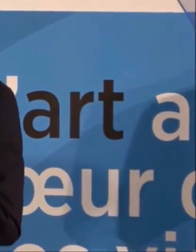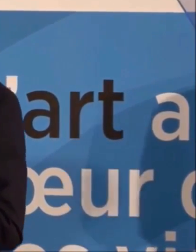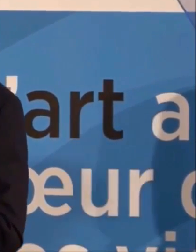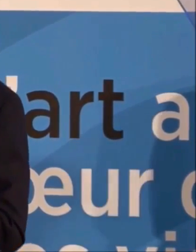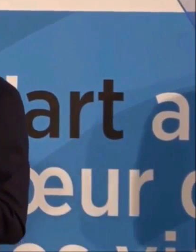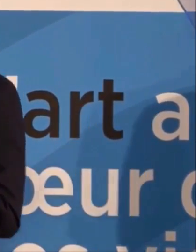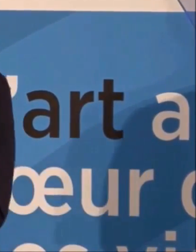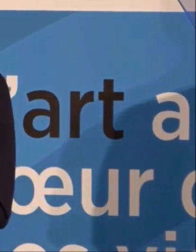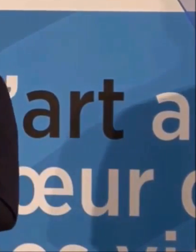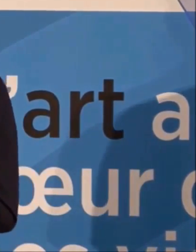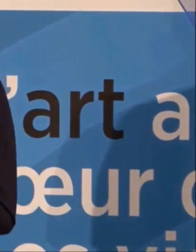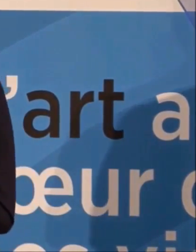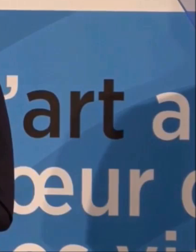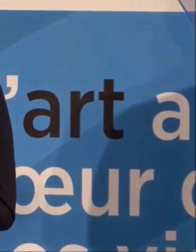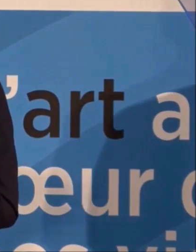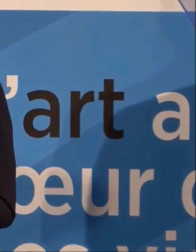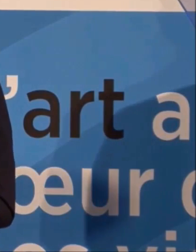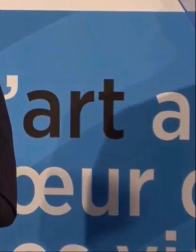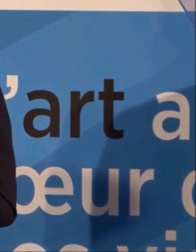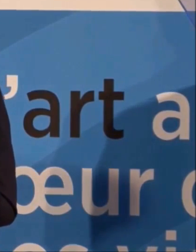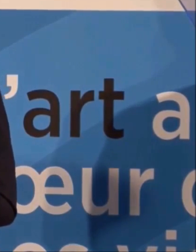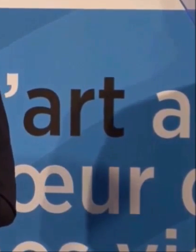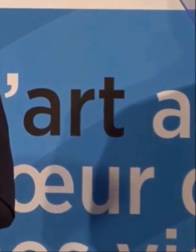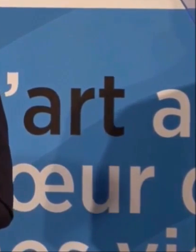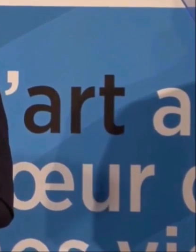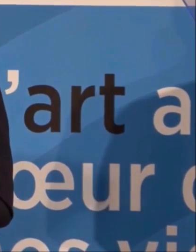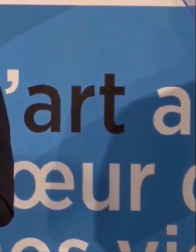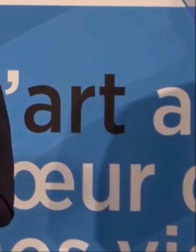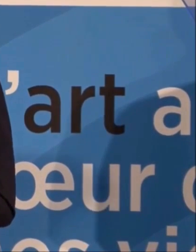to you Cris for bringing such brilliant performers with you.